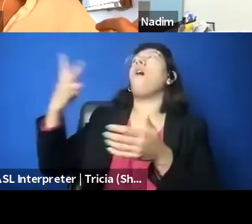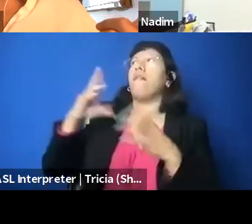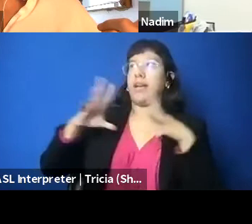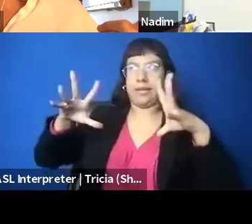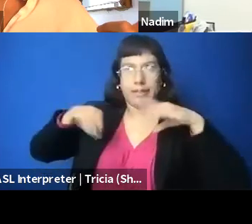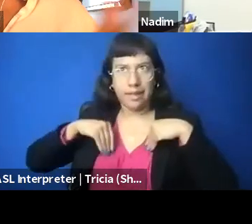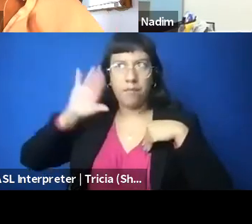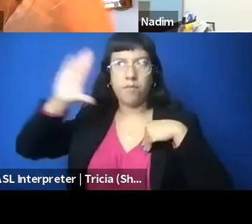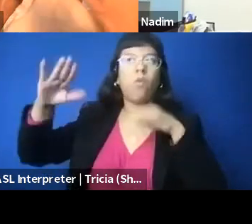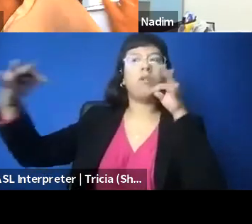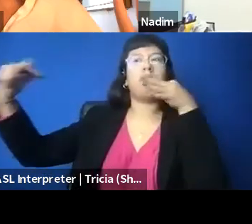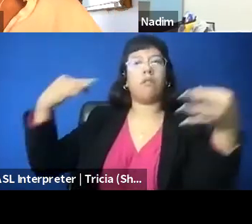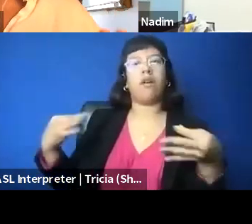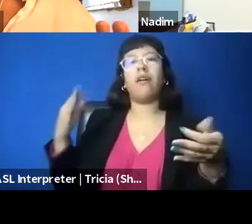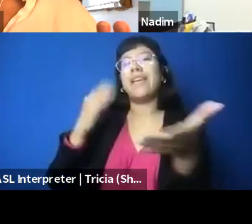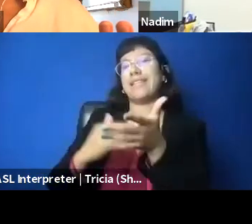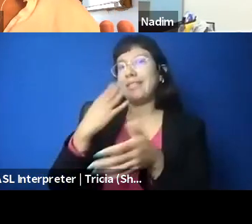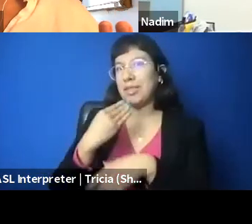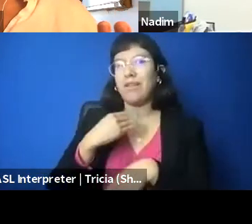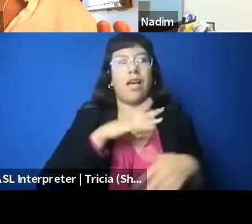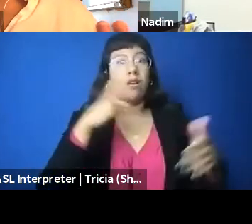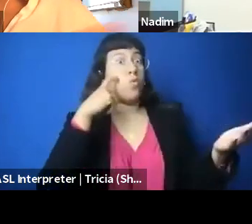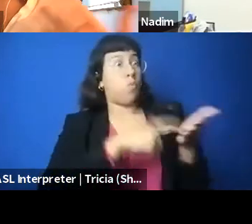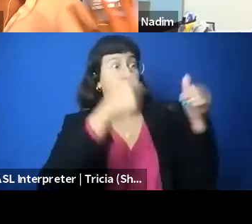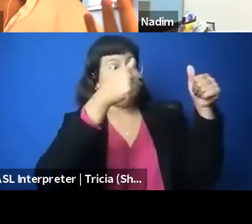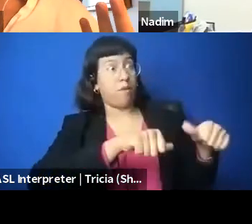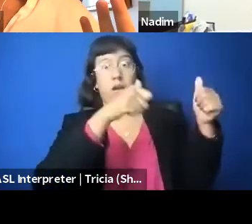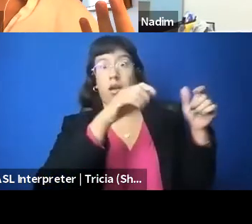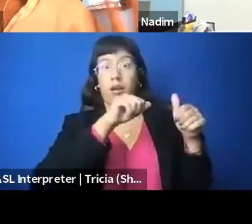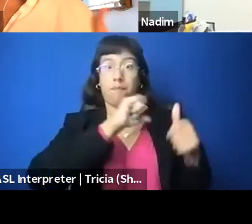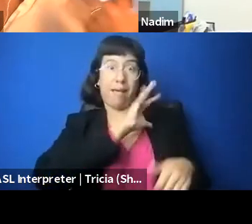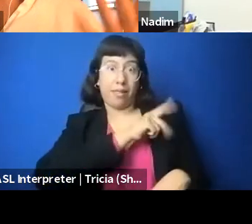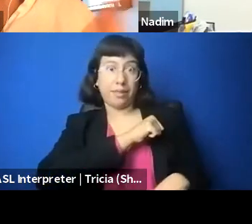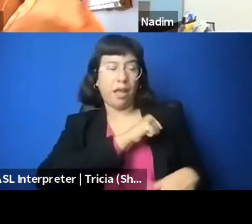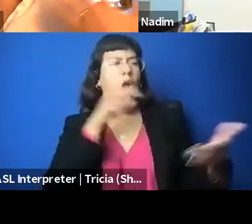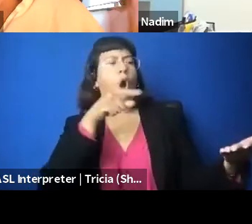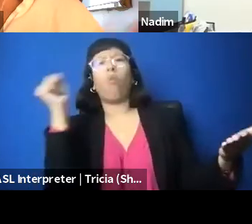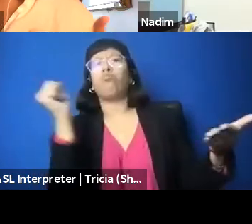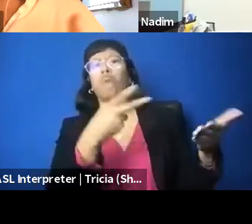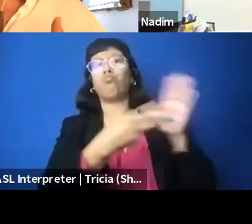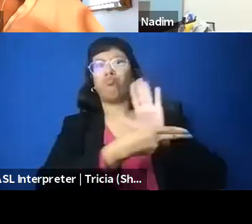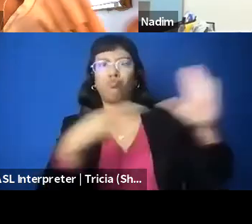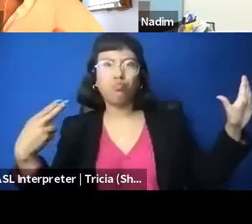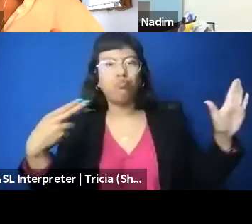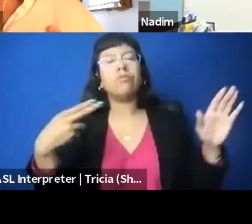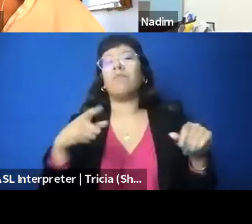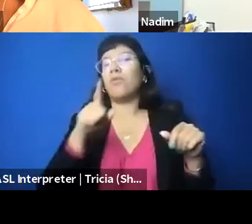which then justify the removal of content that is critical of Zionism, of Israeli government policies and so on.